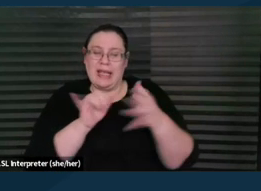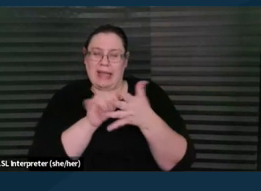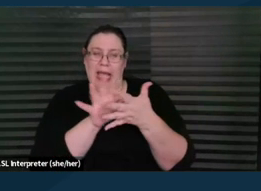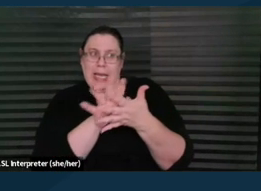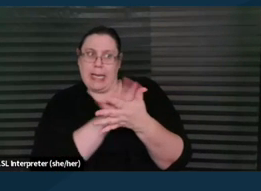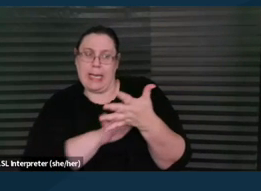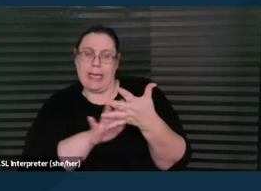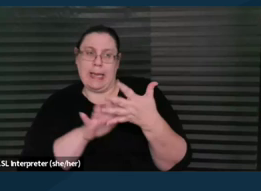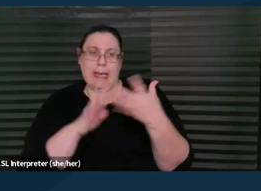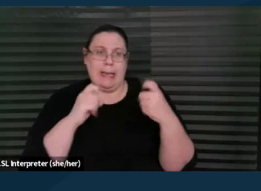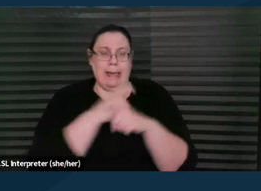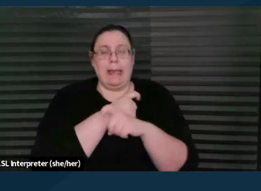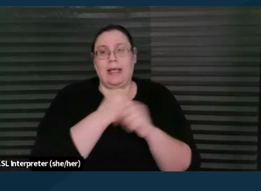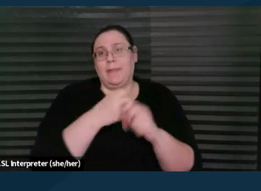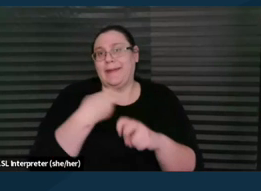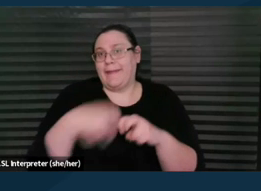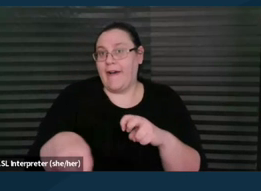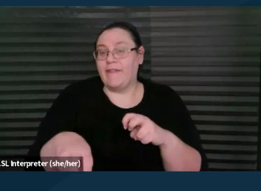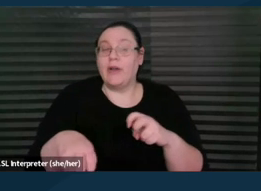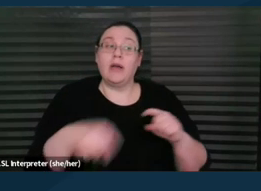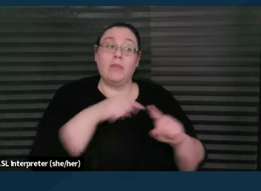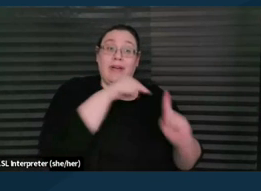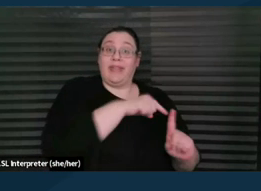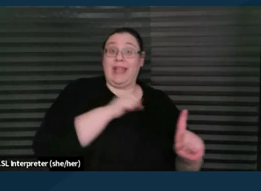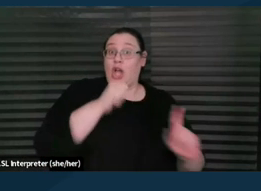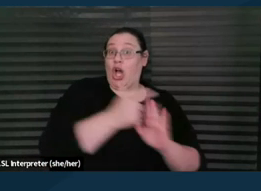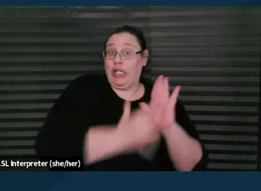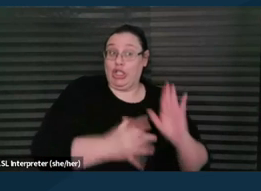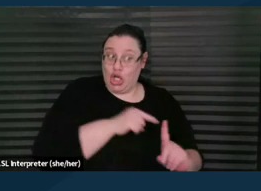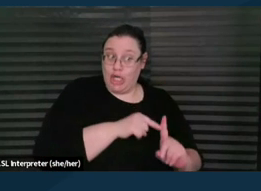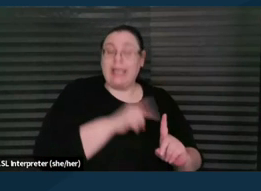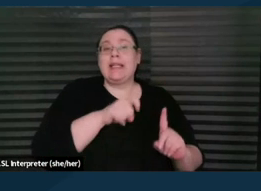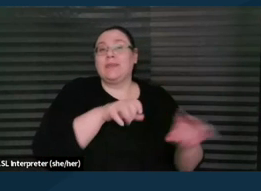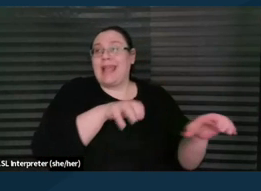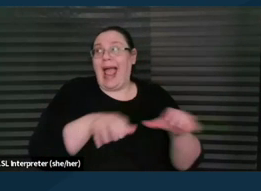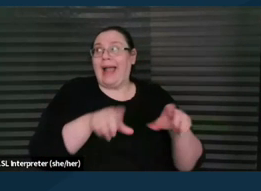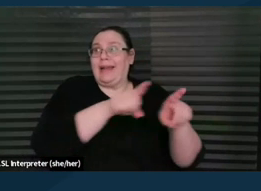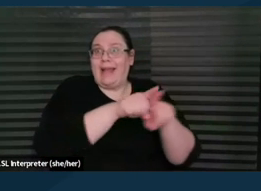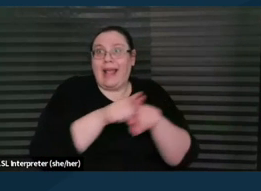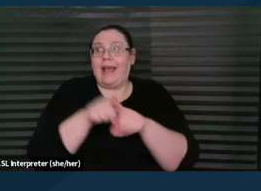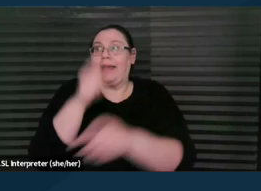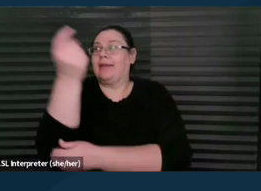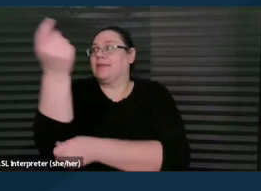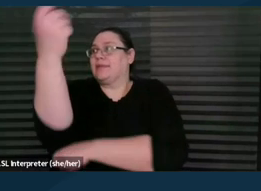but often the non-attorney in many ways in this situation has to be acting essentially as akin to a translator.